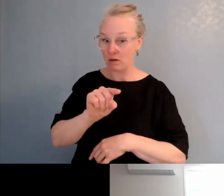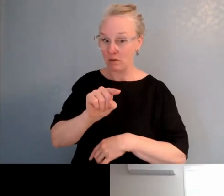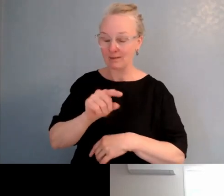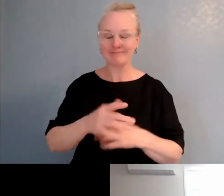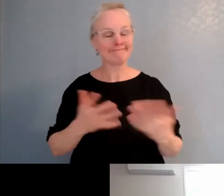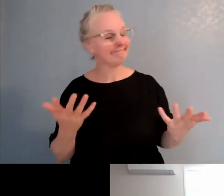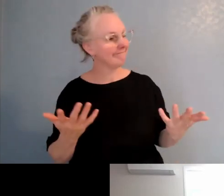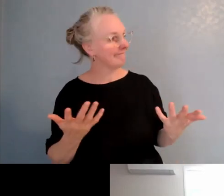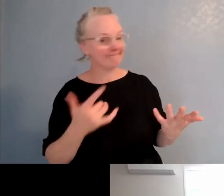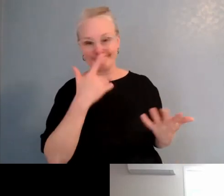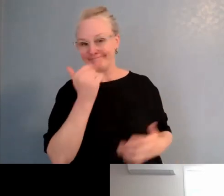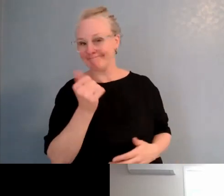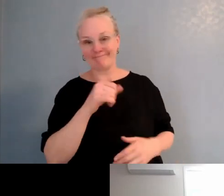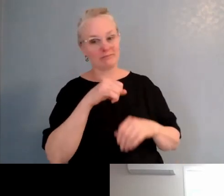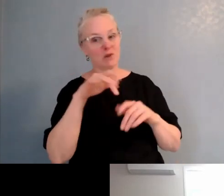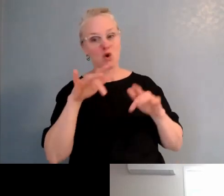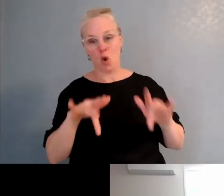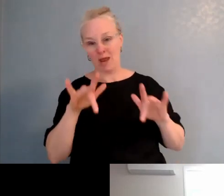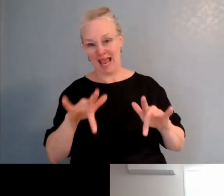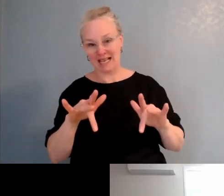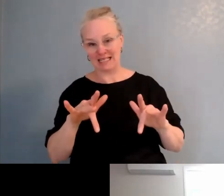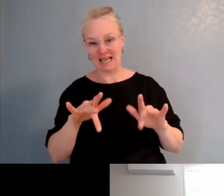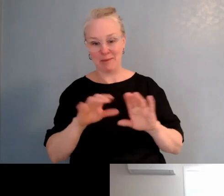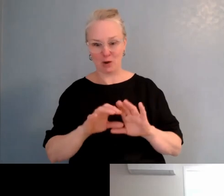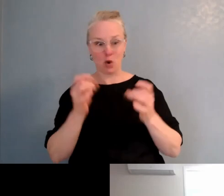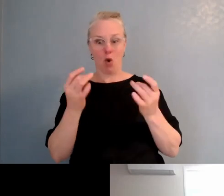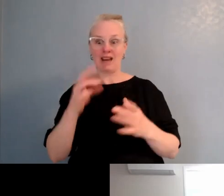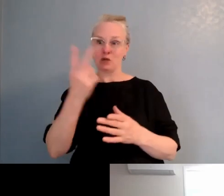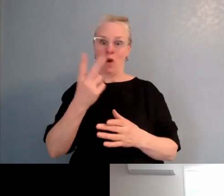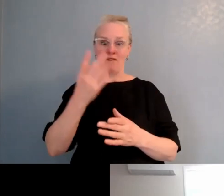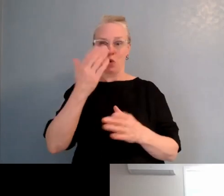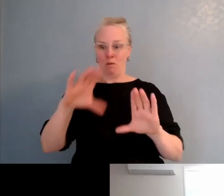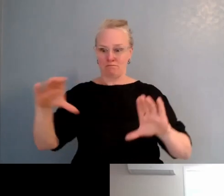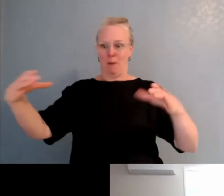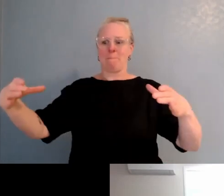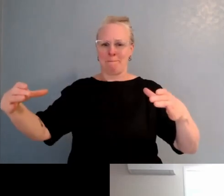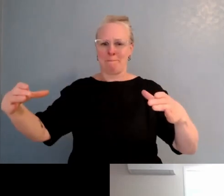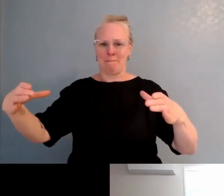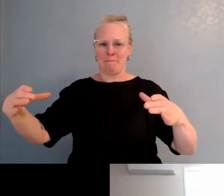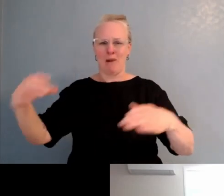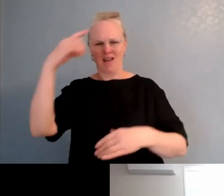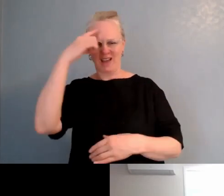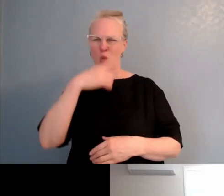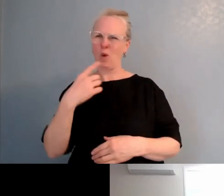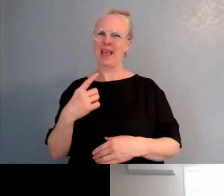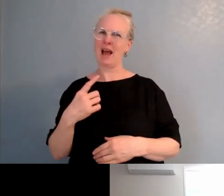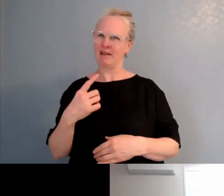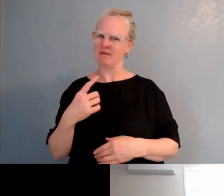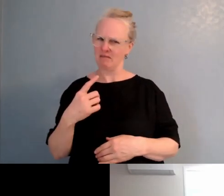Yeah, that's obviously our next logical step. I think we were the second biggest kāhui ako in New Zealand at one stage. I don't know if we are now,